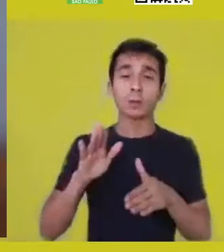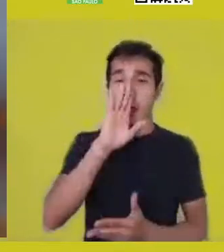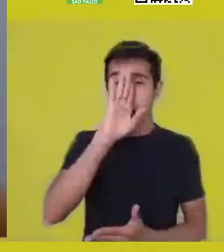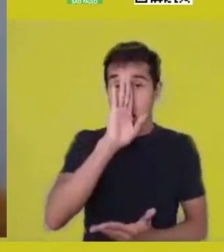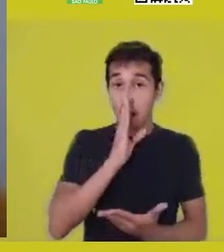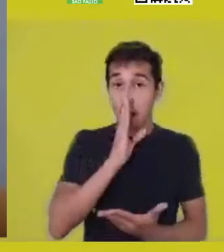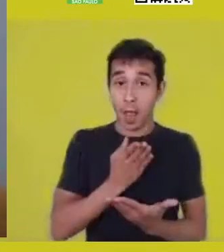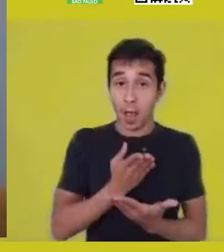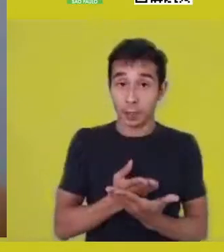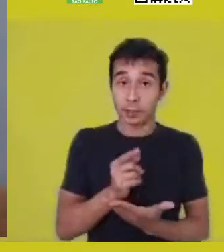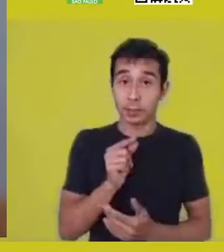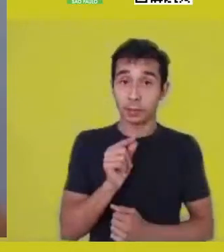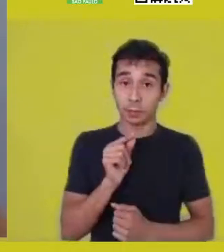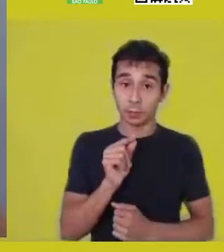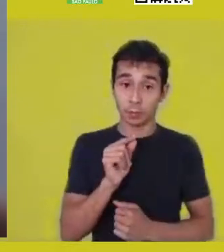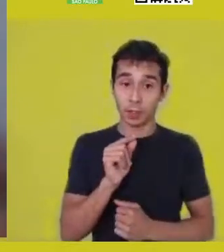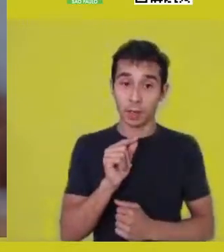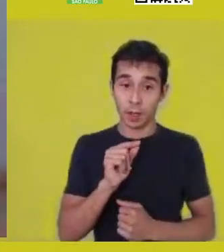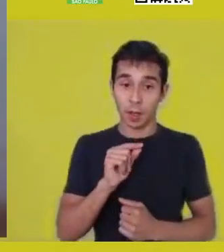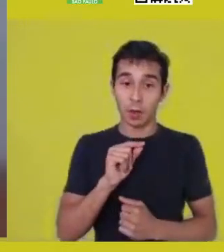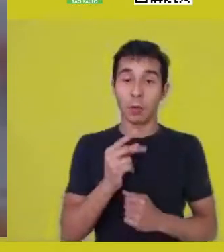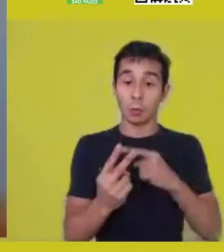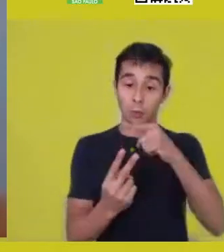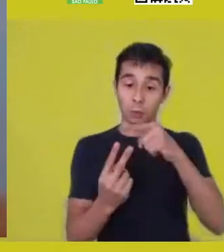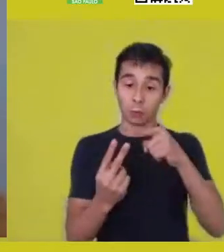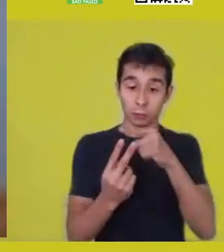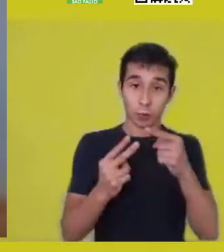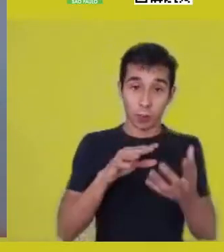going to evolve, I mean, it isn’t ready,